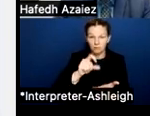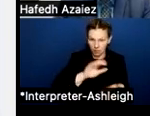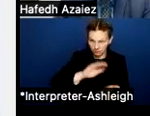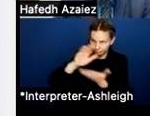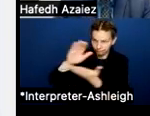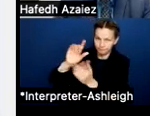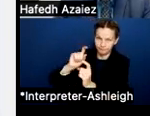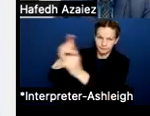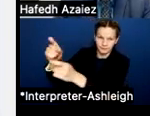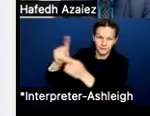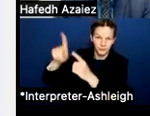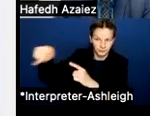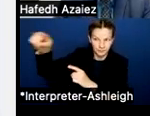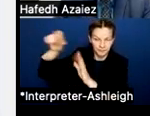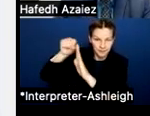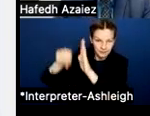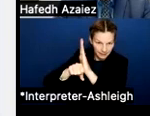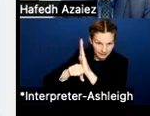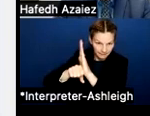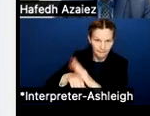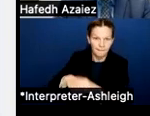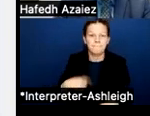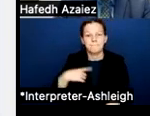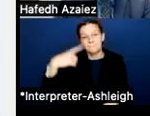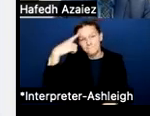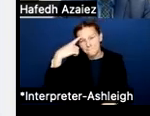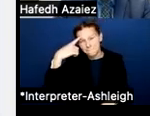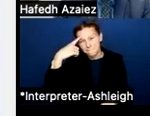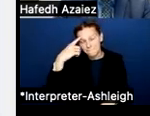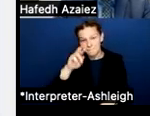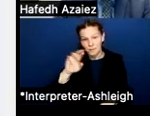I think when the recapture start back in the 1990s,